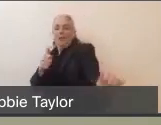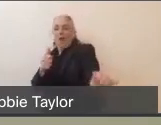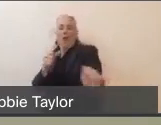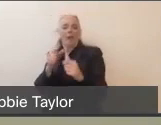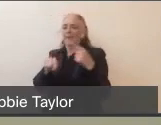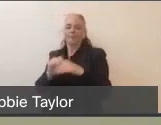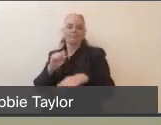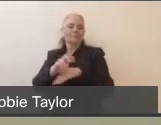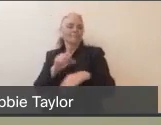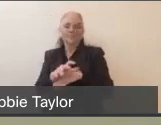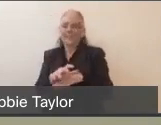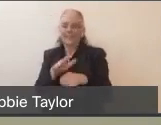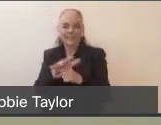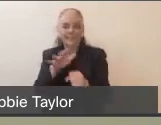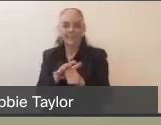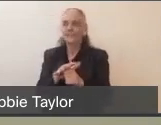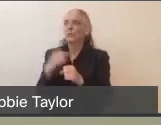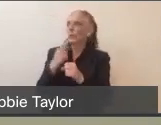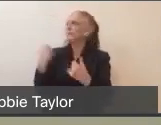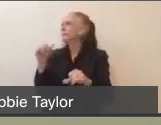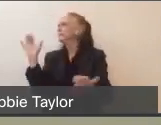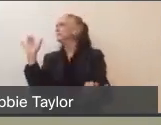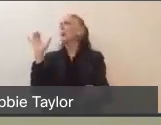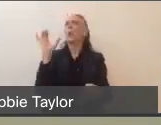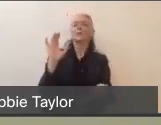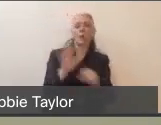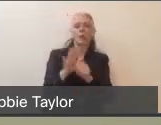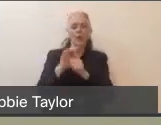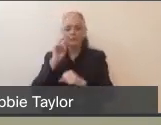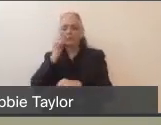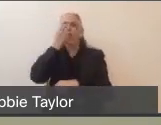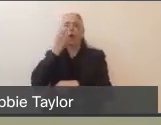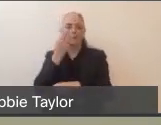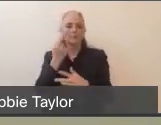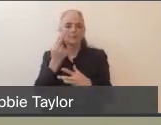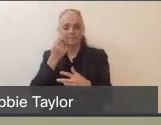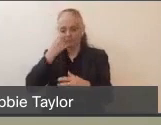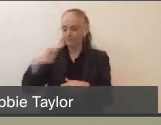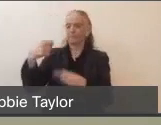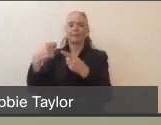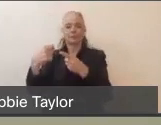are not seeing sufficient enough swabs to test. Fortunately, we are seeing a change over the past two weeks, which has allowed us